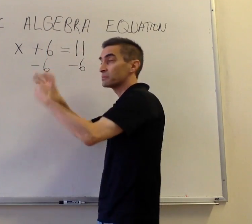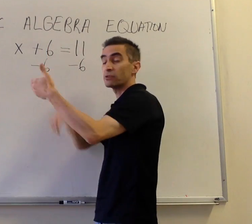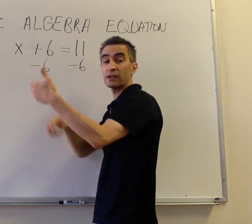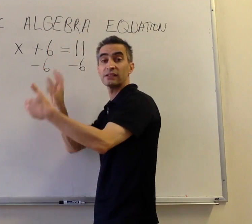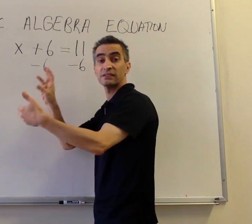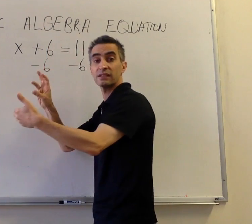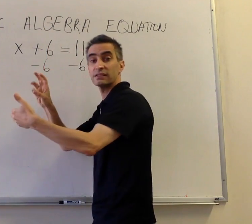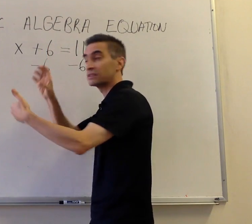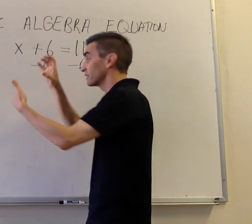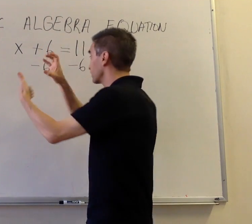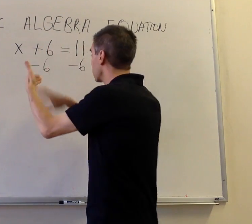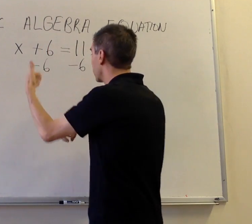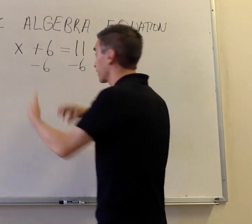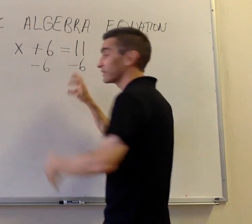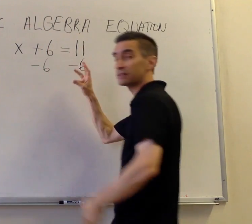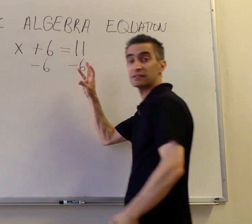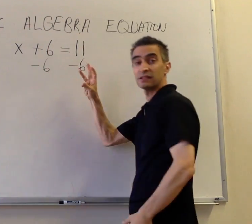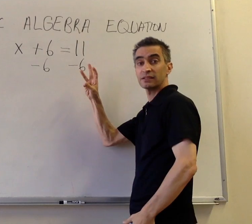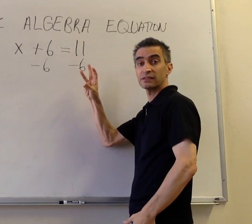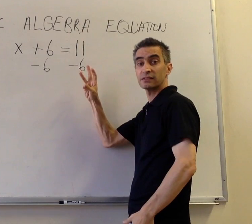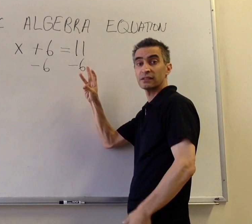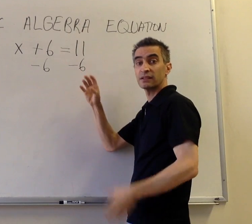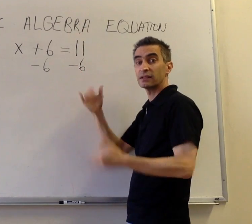Subtract 6 from the left. Subtract 6 from the right.